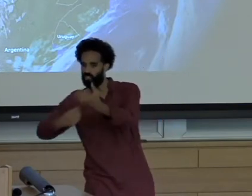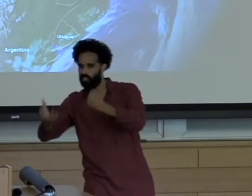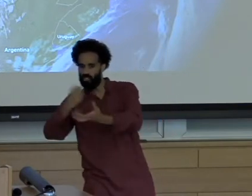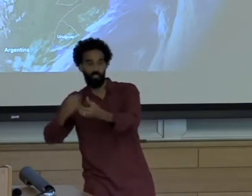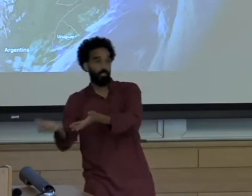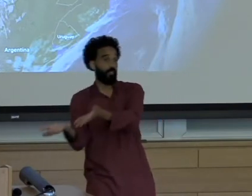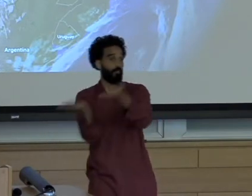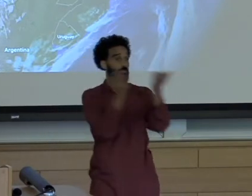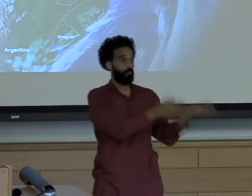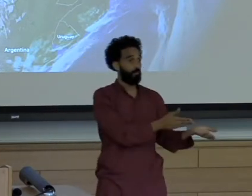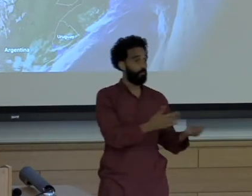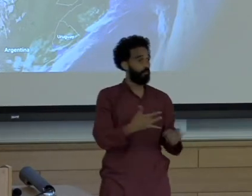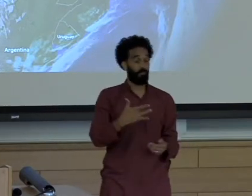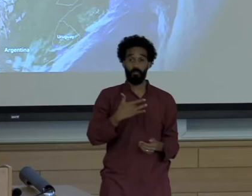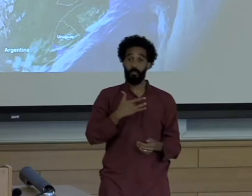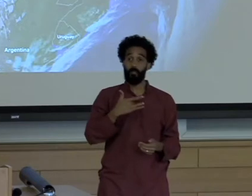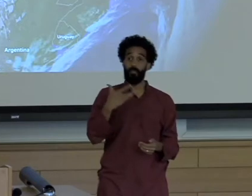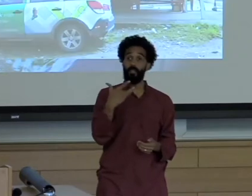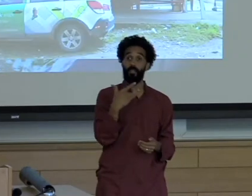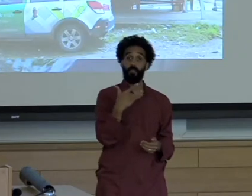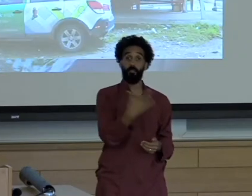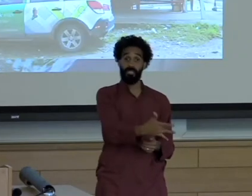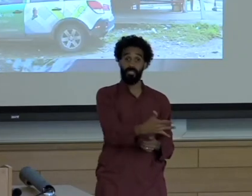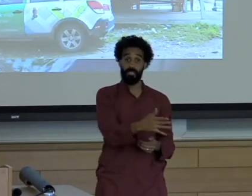Not mapped by Google Streetview. I